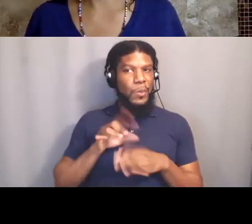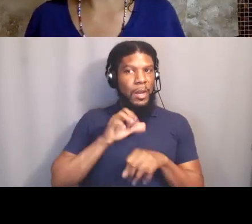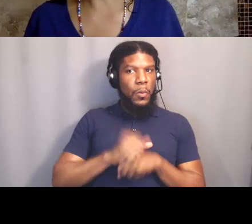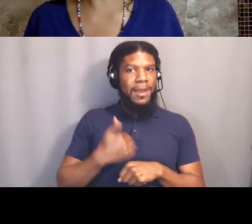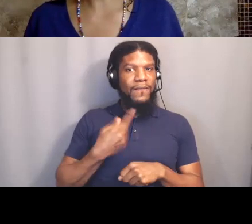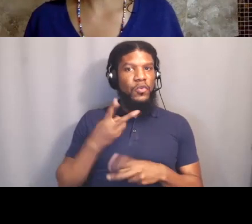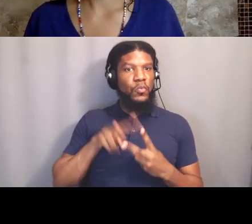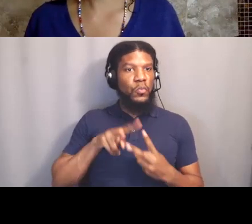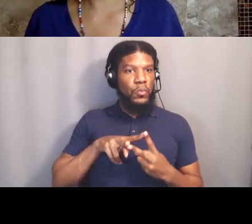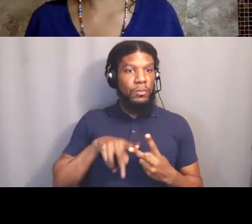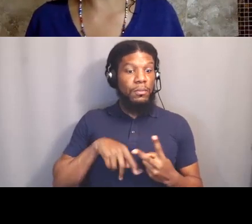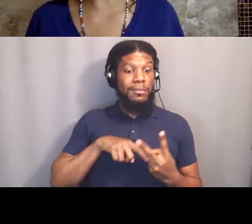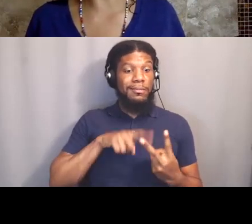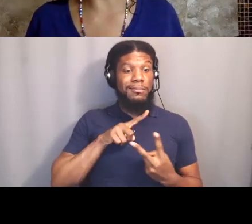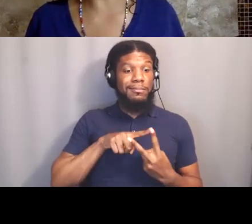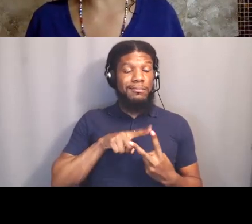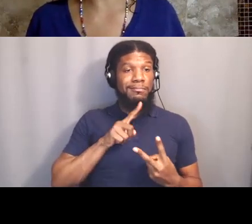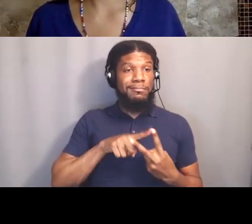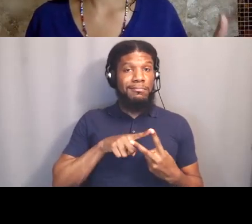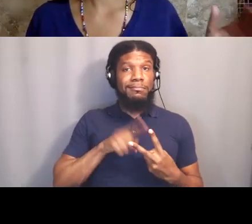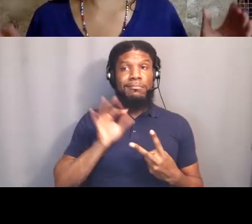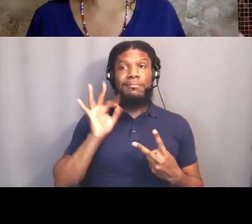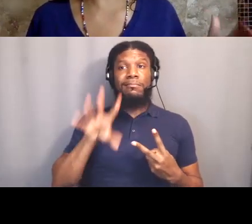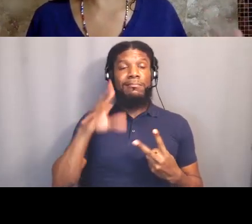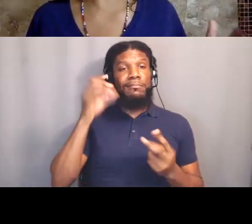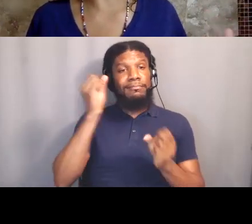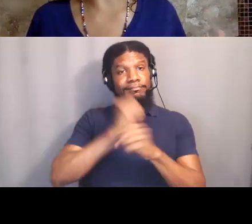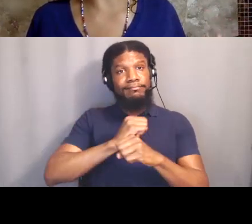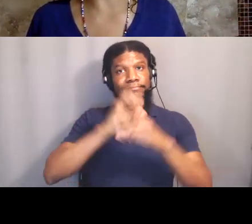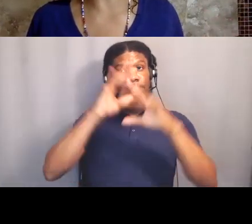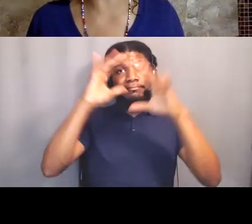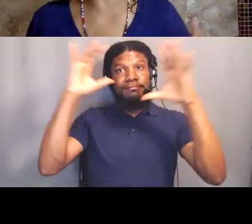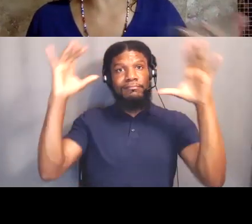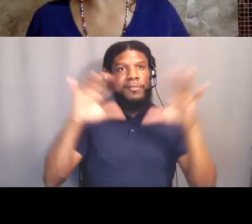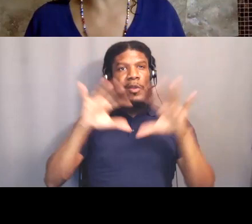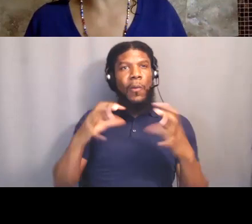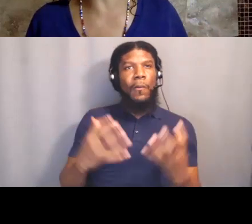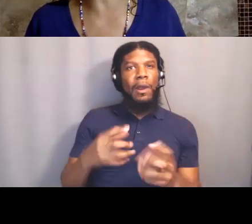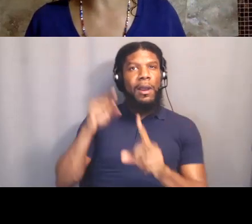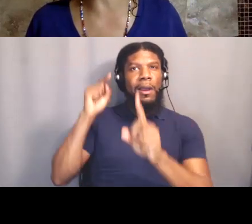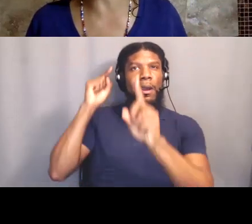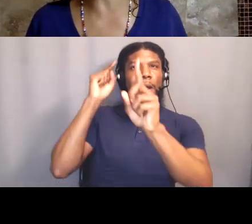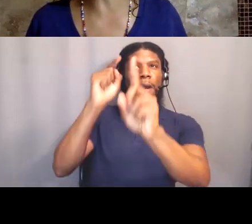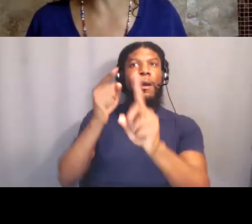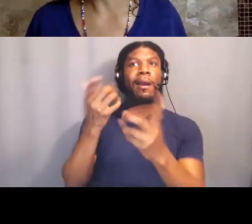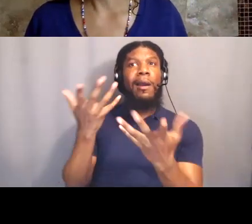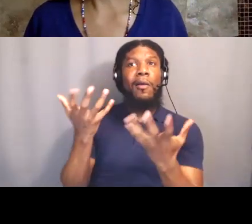One to think about the world that we imagine, so we built these vision statements